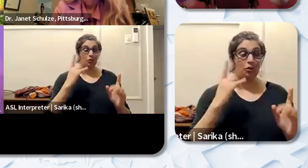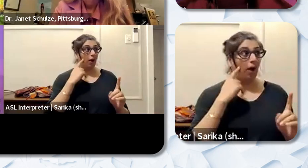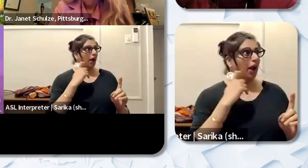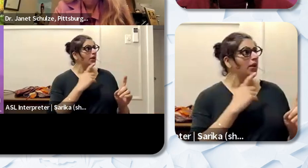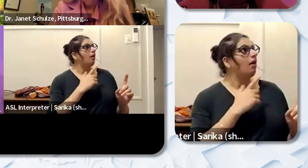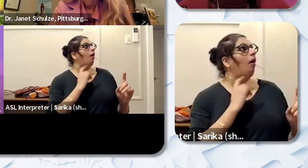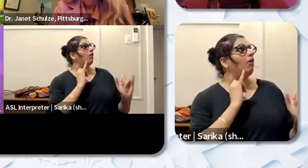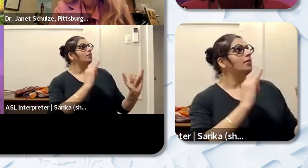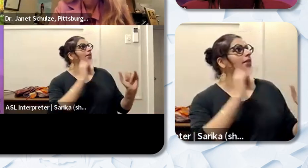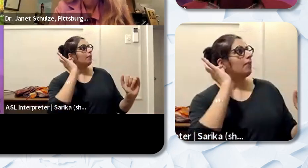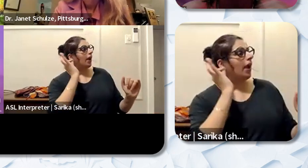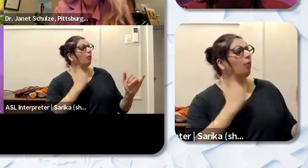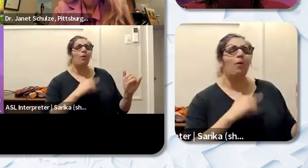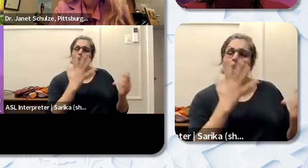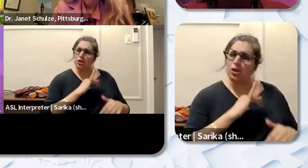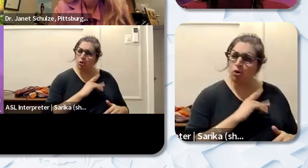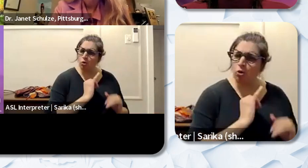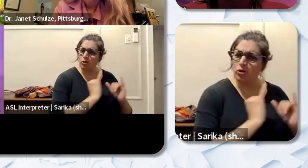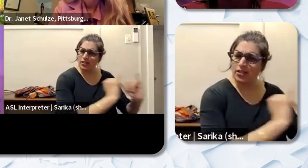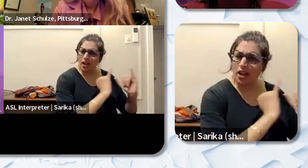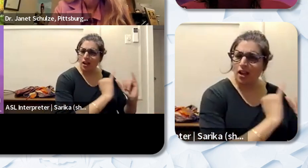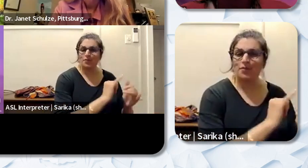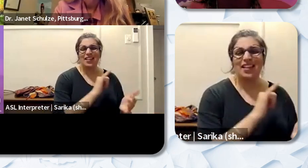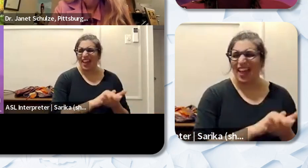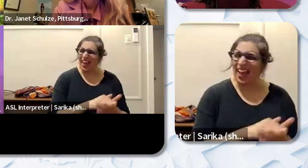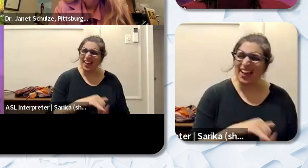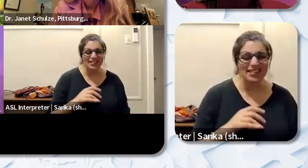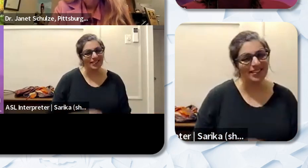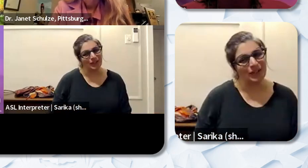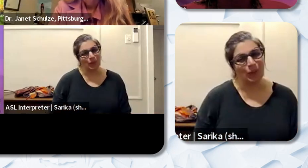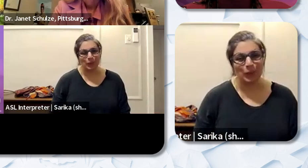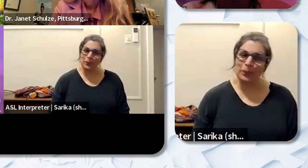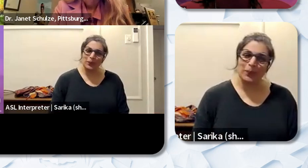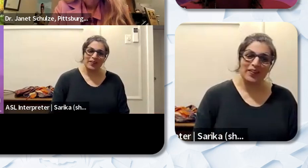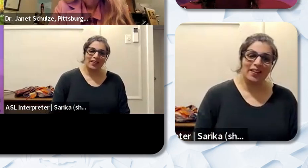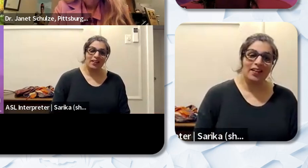you or you wanna be cool like that. And it just is amazing. And I am mindful of time. And we weren't